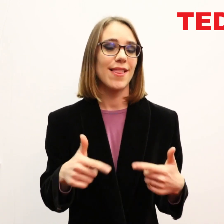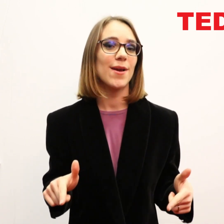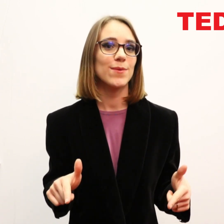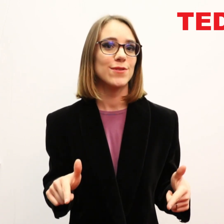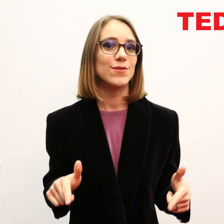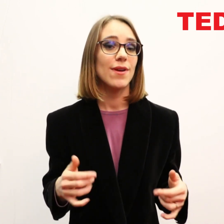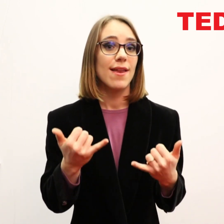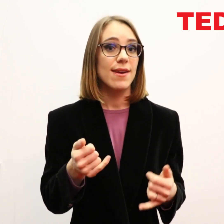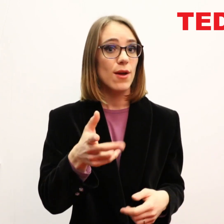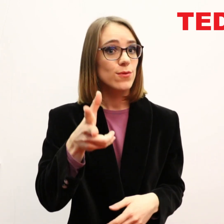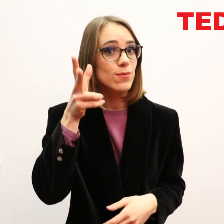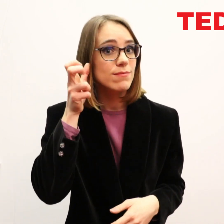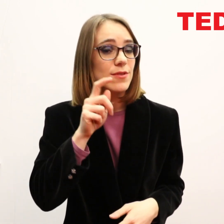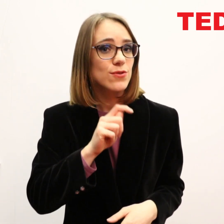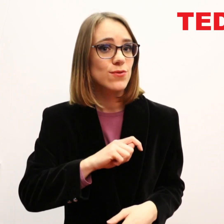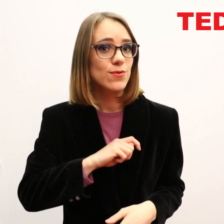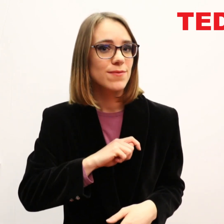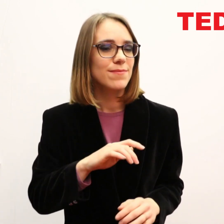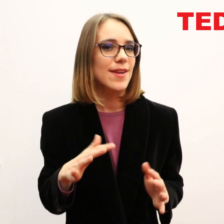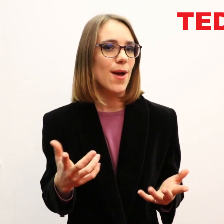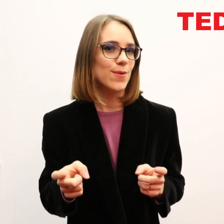Now that you've heard the truth, how will you handle it?